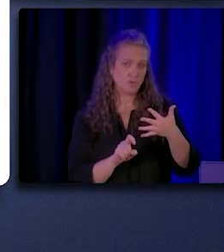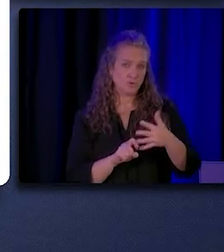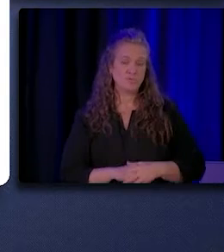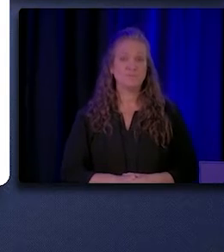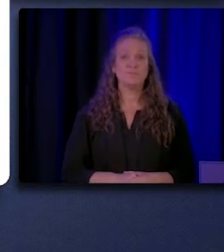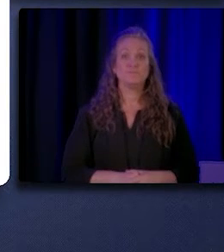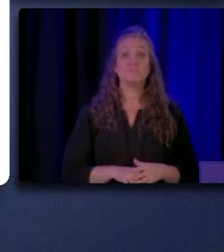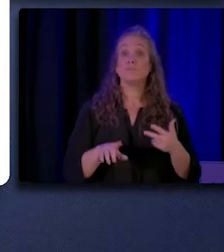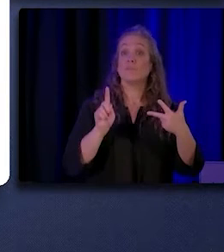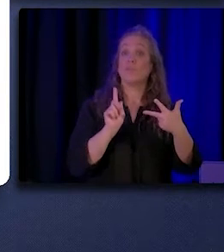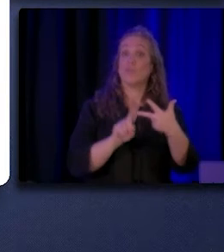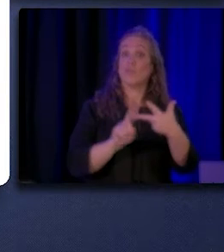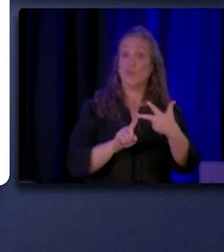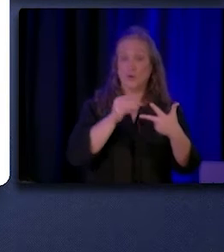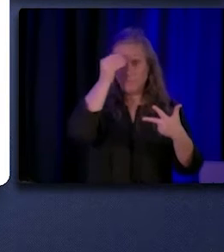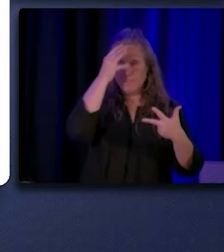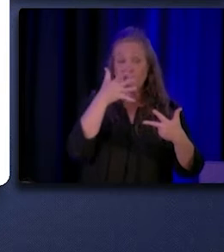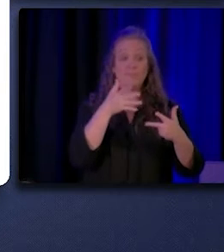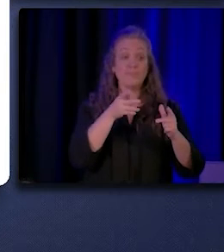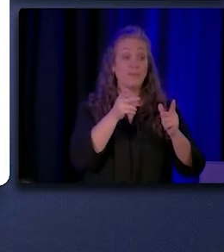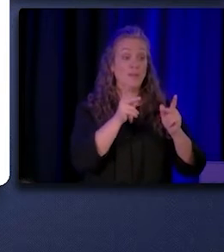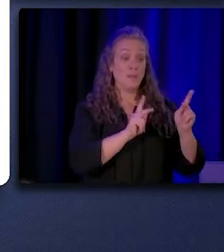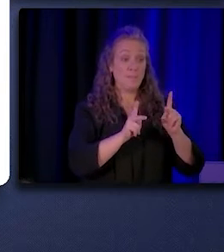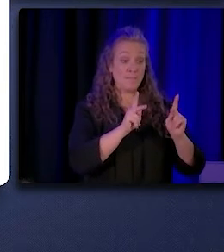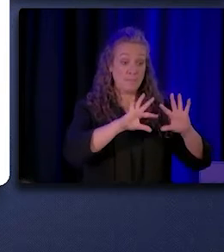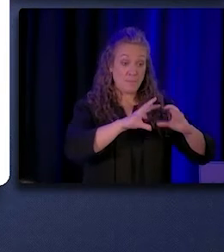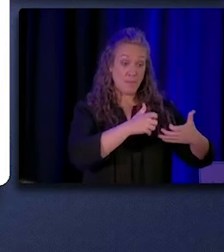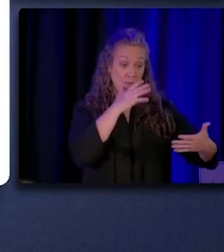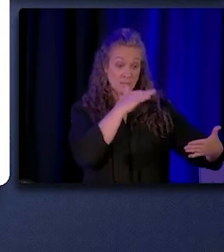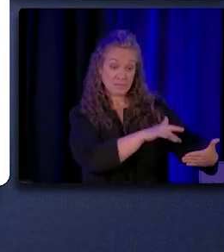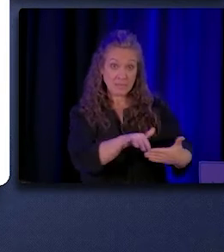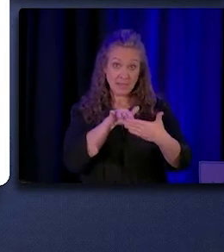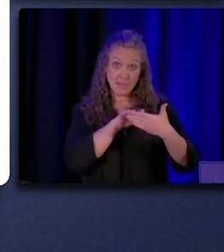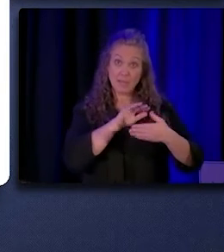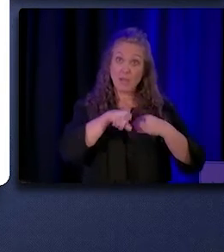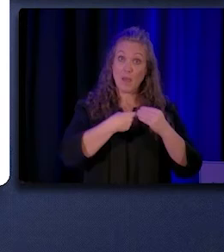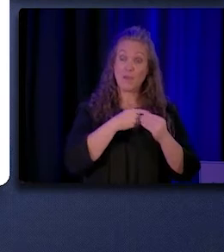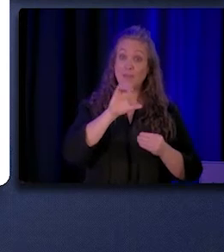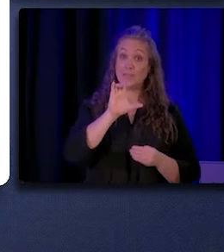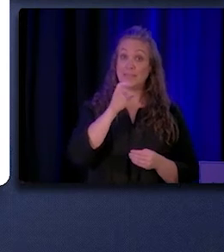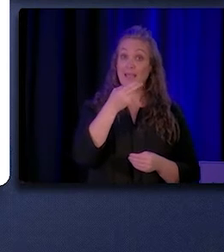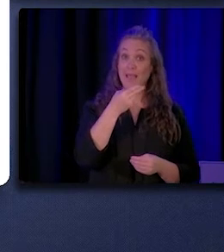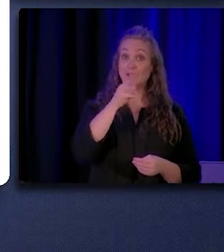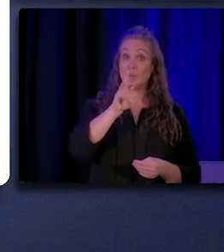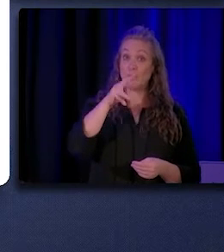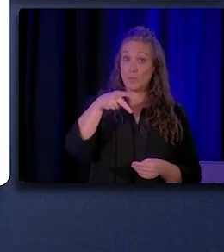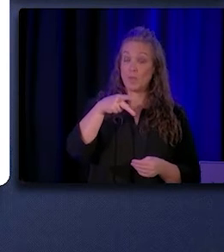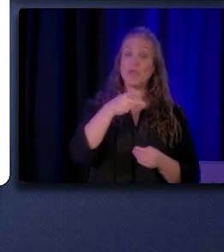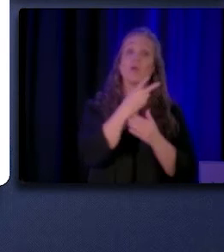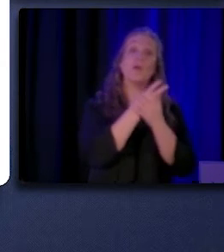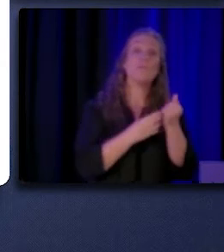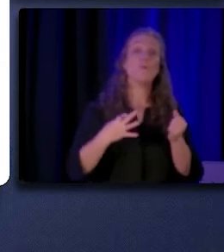Third is that the study population captured information about CHW/Ps who are both volunteering